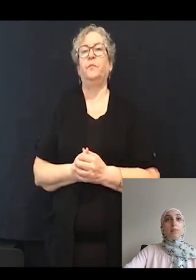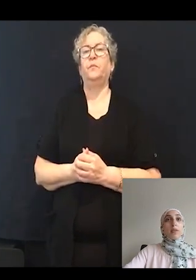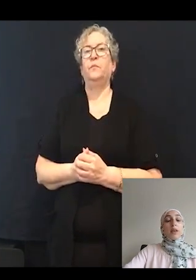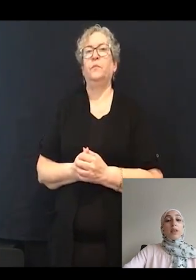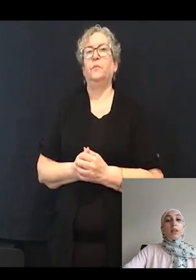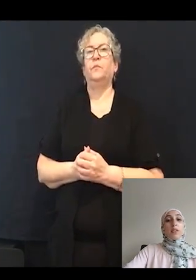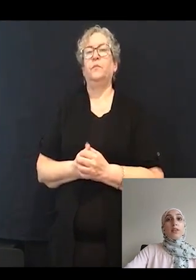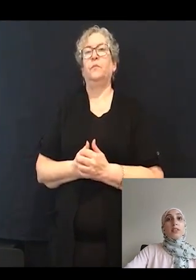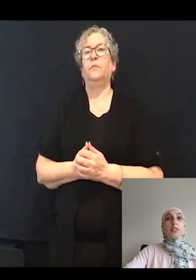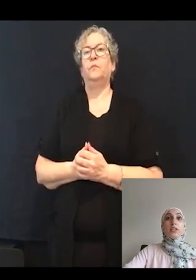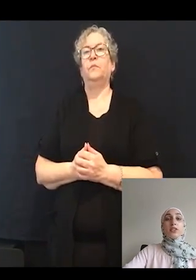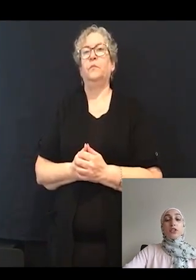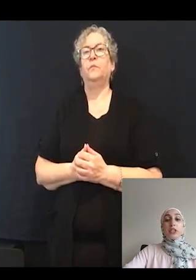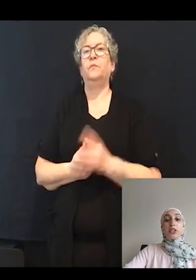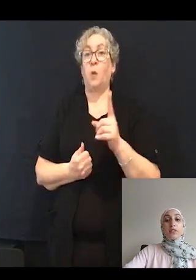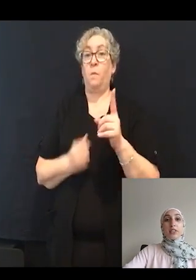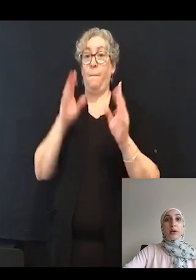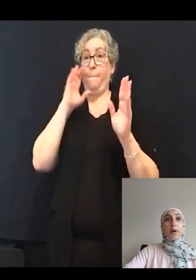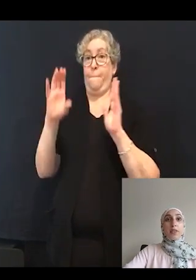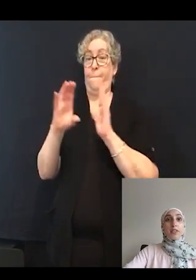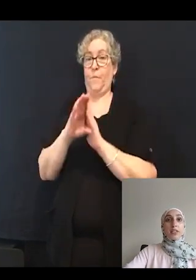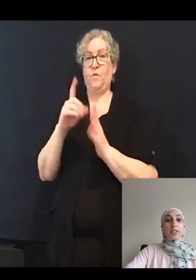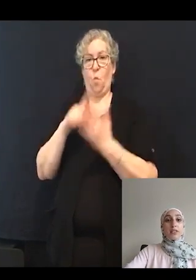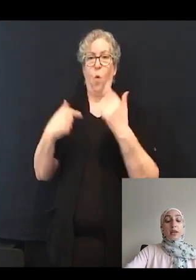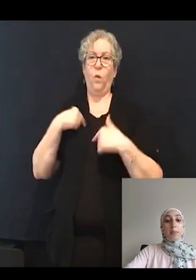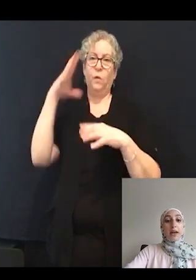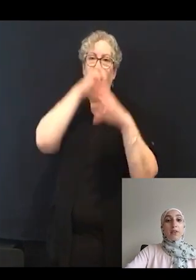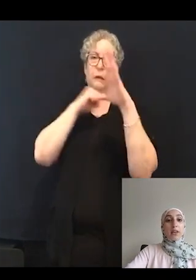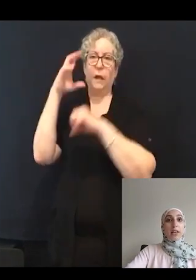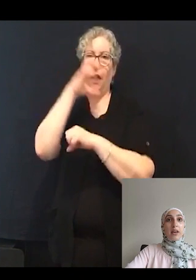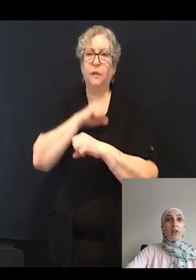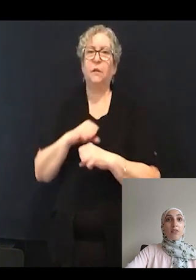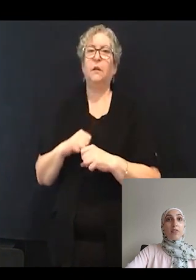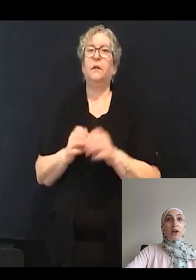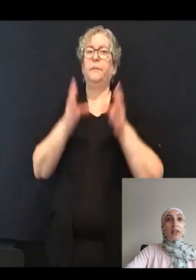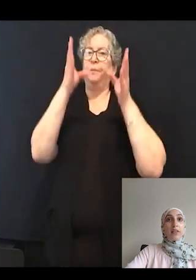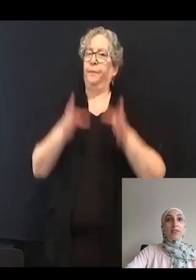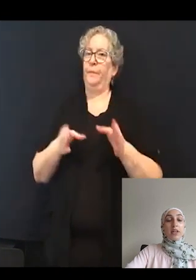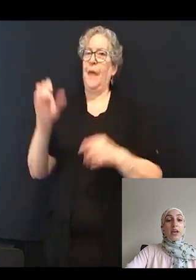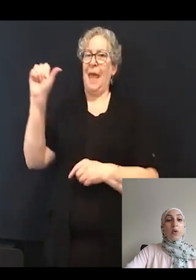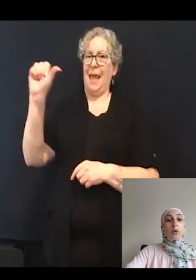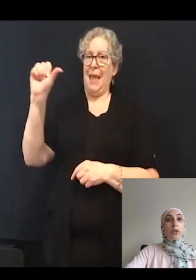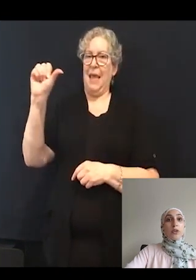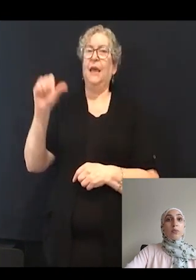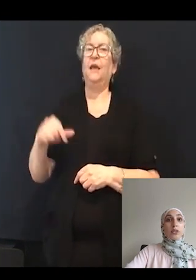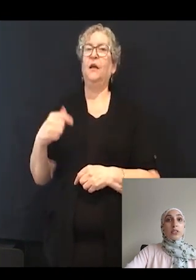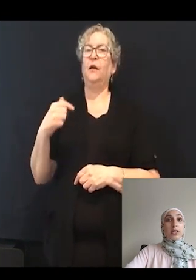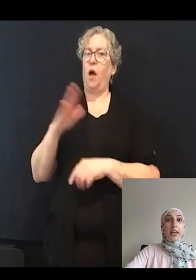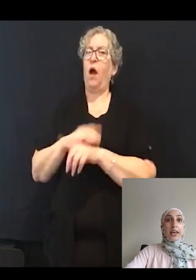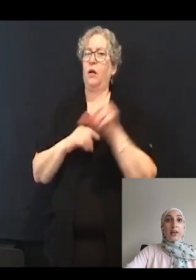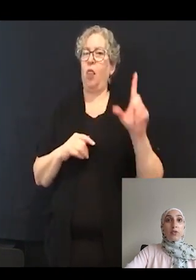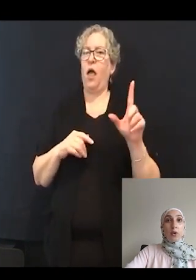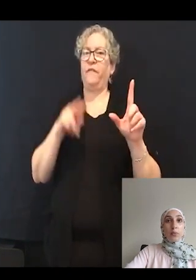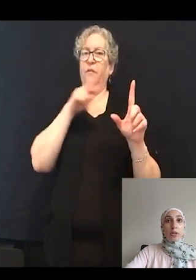This is an illustration of this hypothesis. In panel A on the far left, we're seeing a normal hair cell